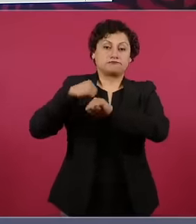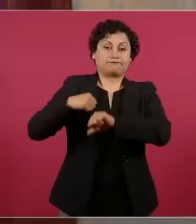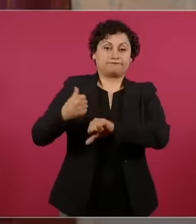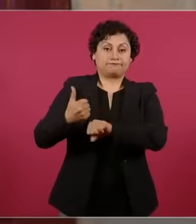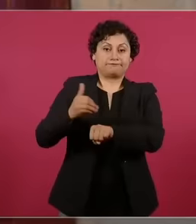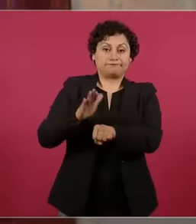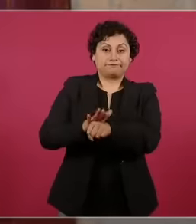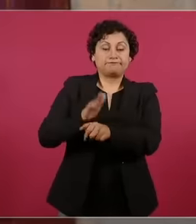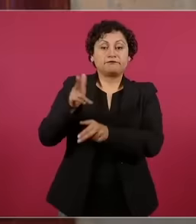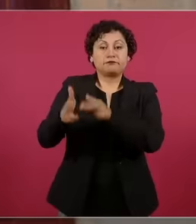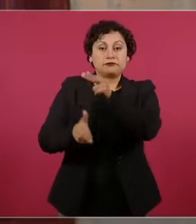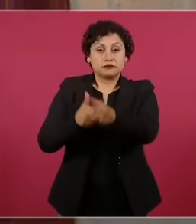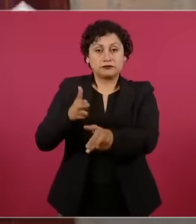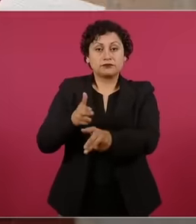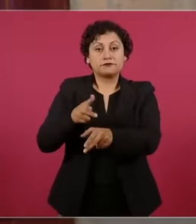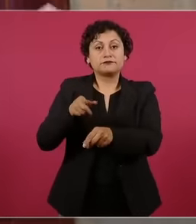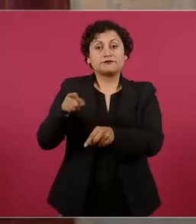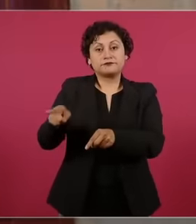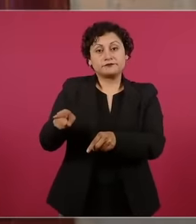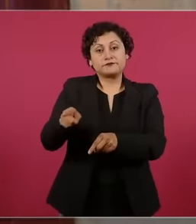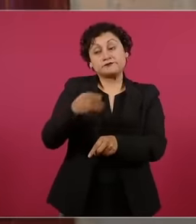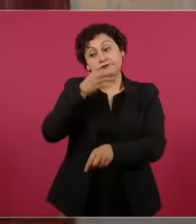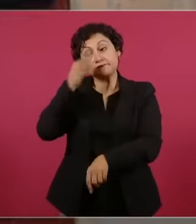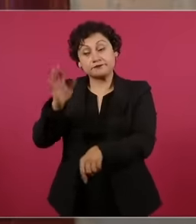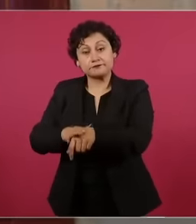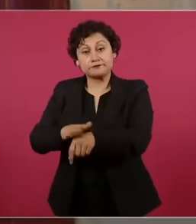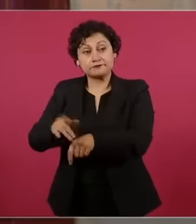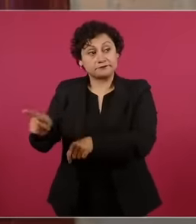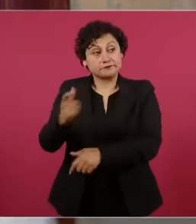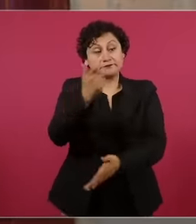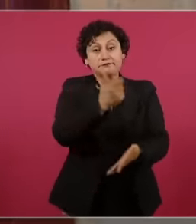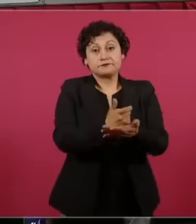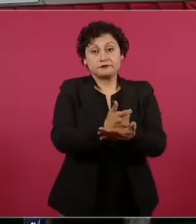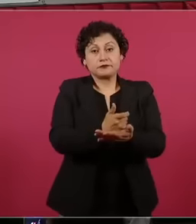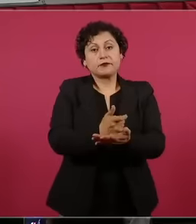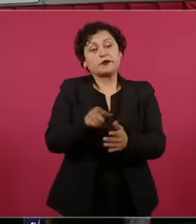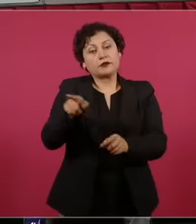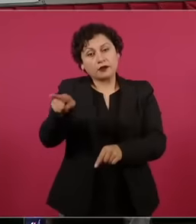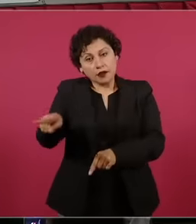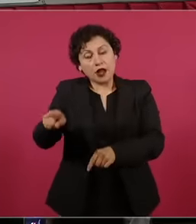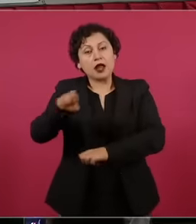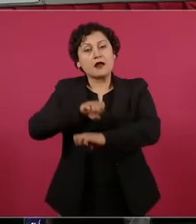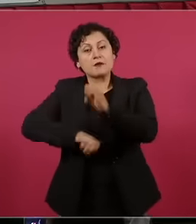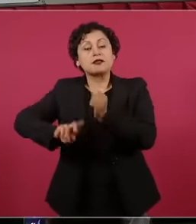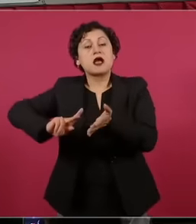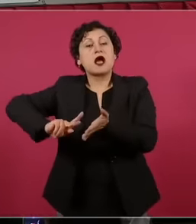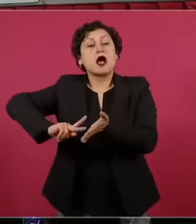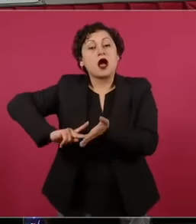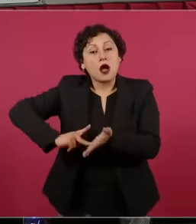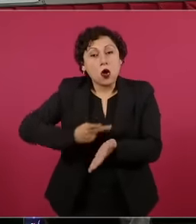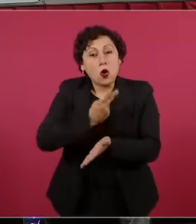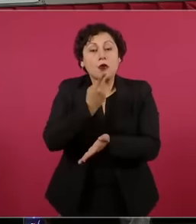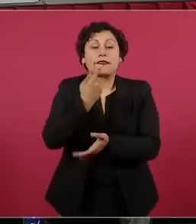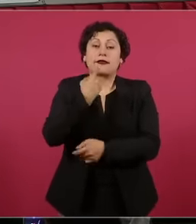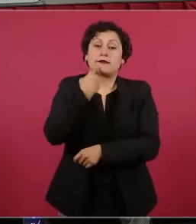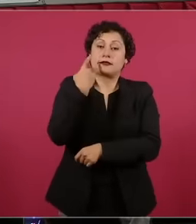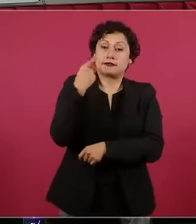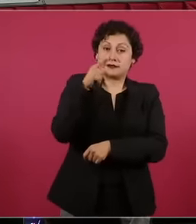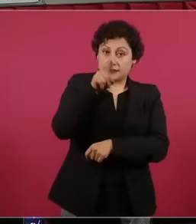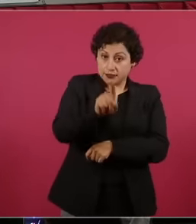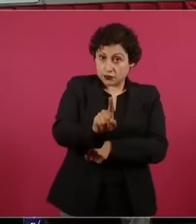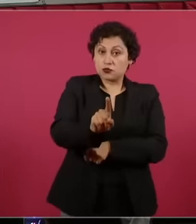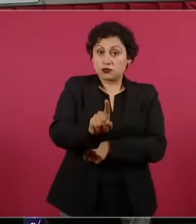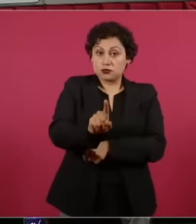will present appeals for review before the collegiate court and will also present a complaint before